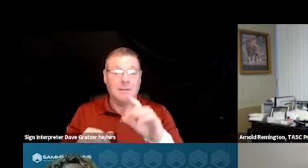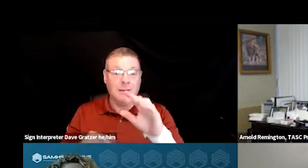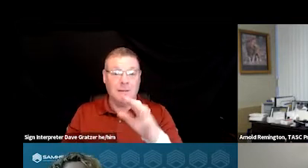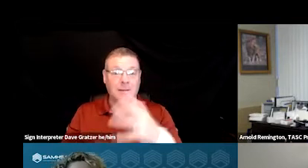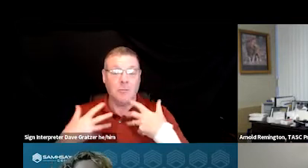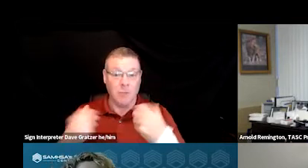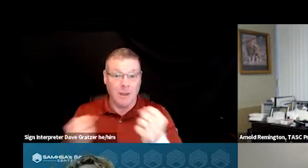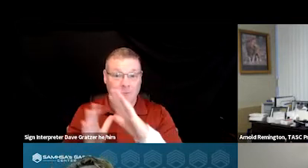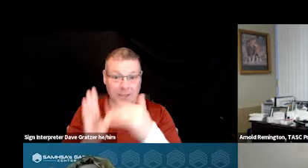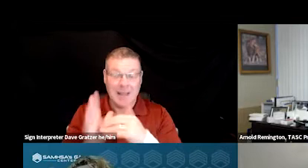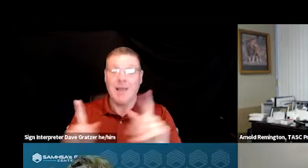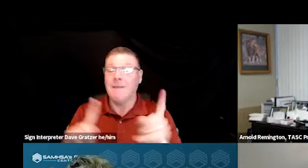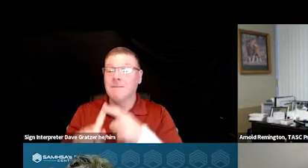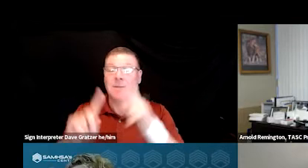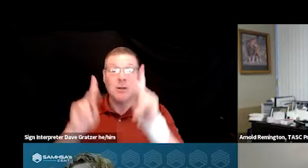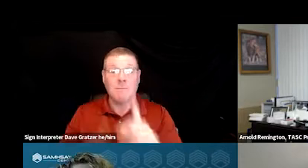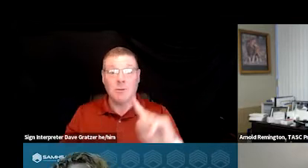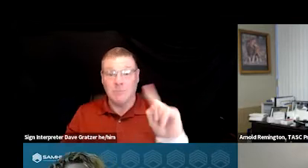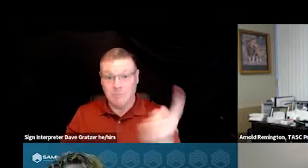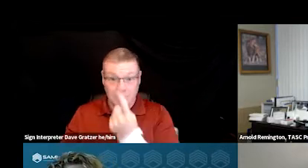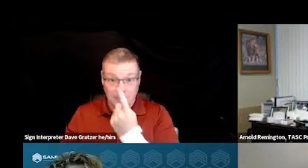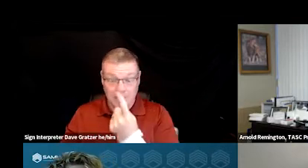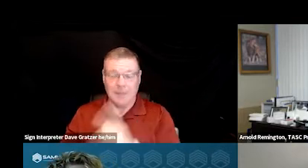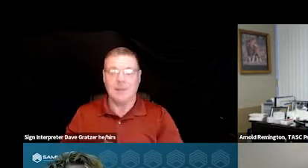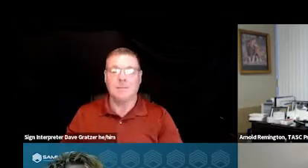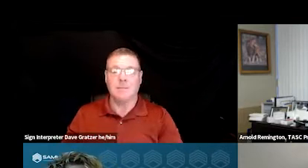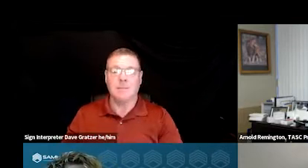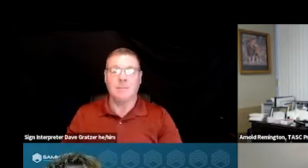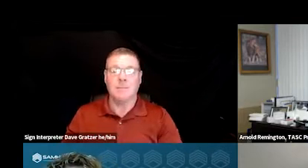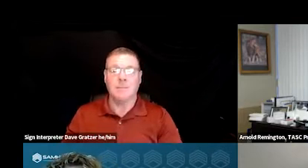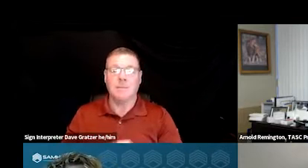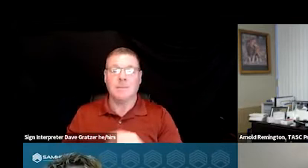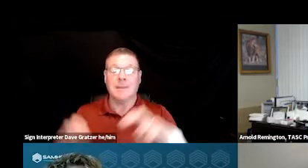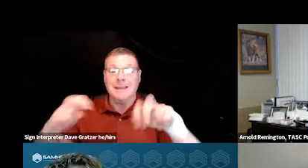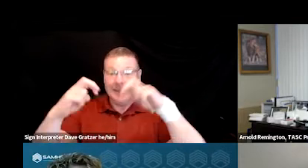The very first person who walked into our center, you know, sat down and talked with us.